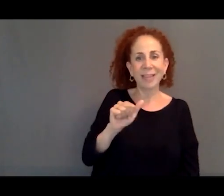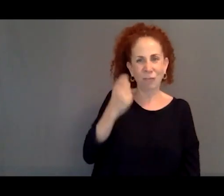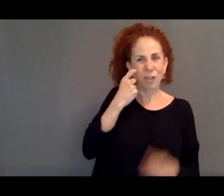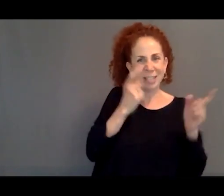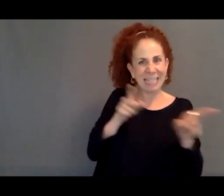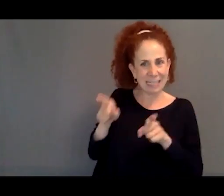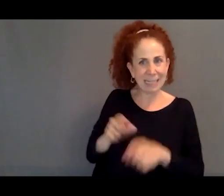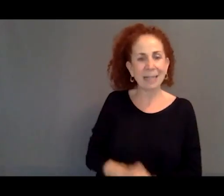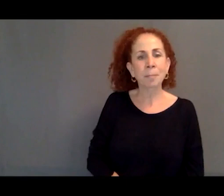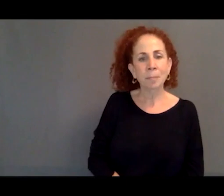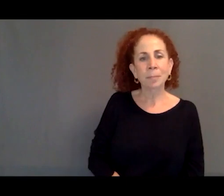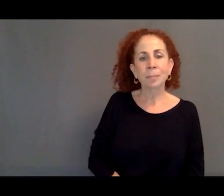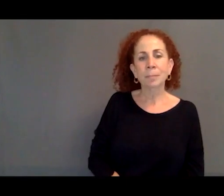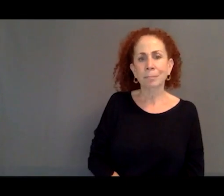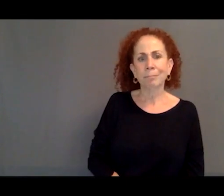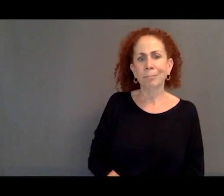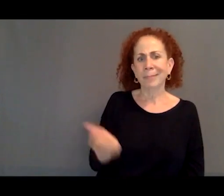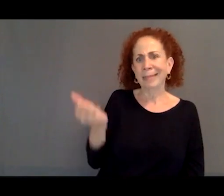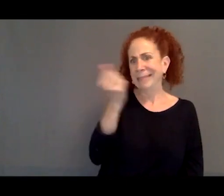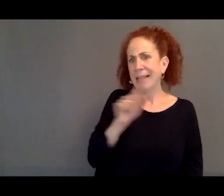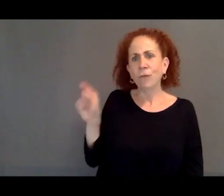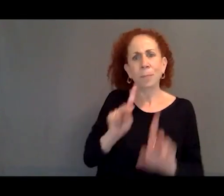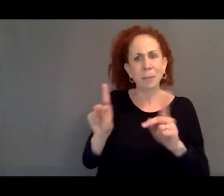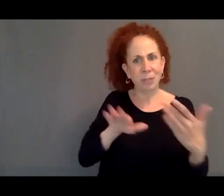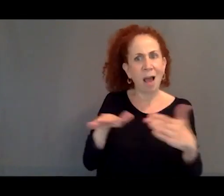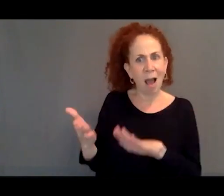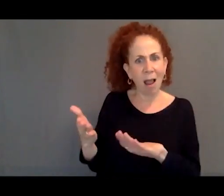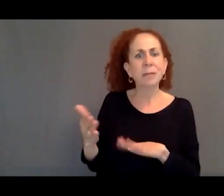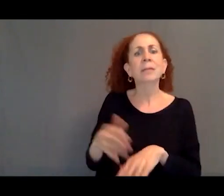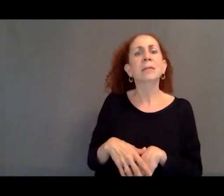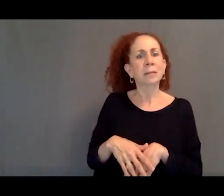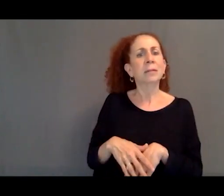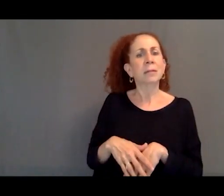where several dozen people died crossing the English